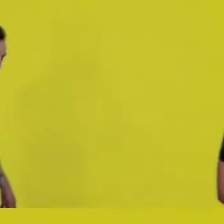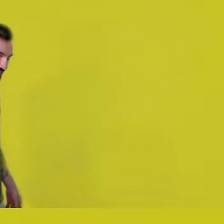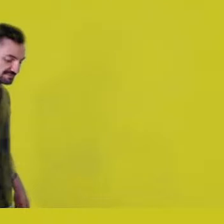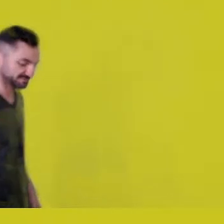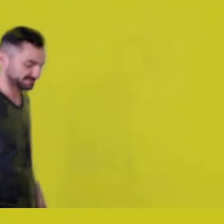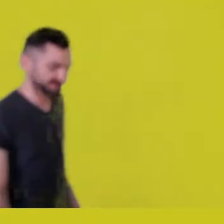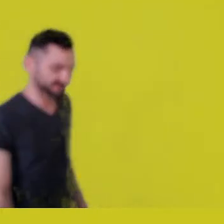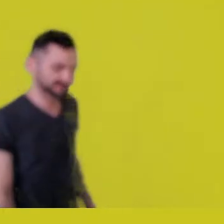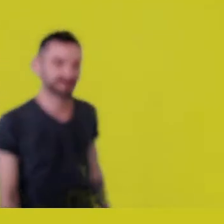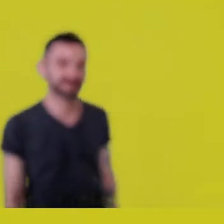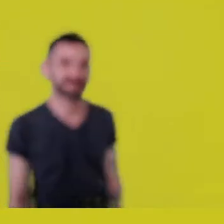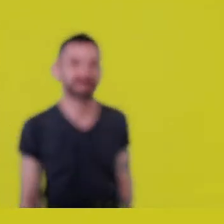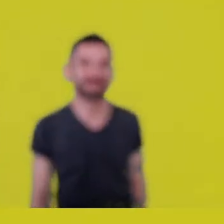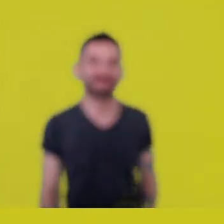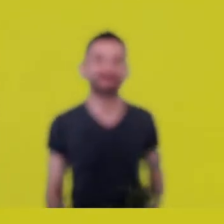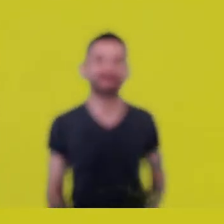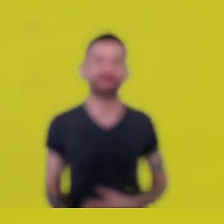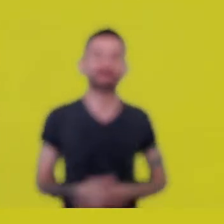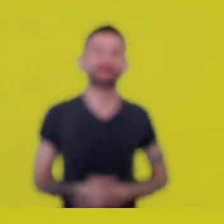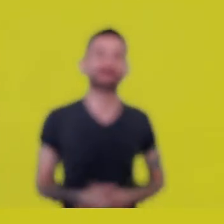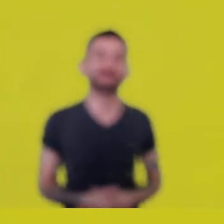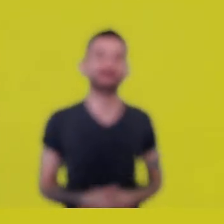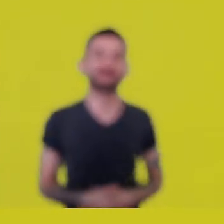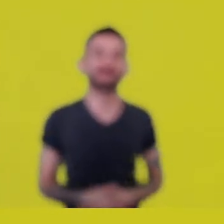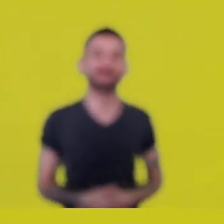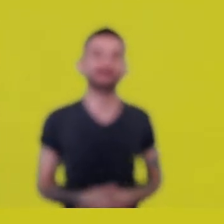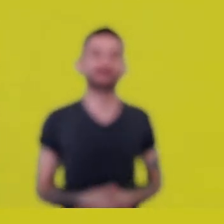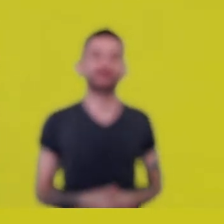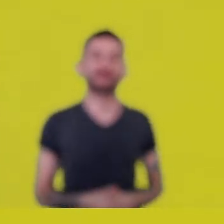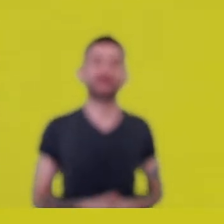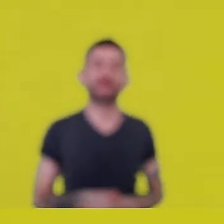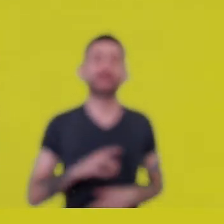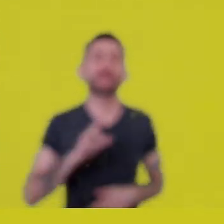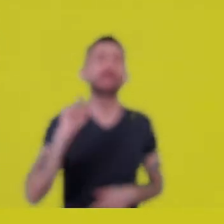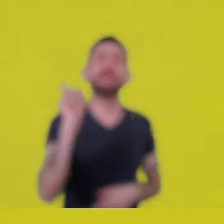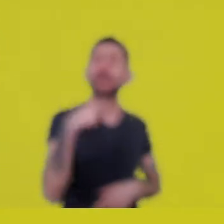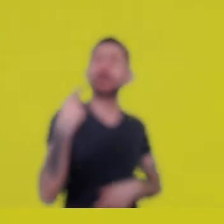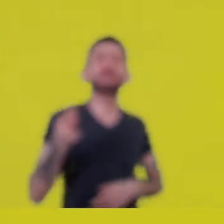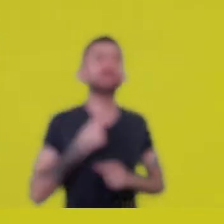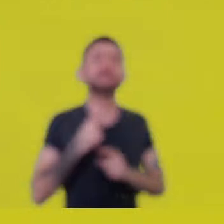that we don’t realize there’s censorship.